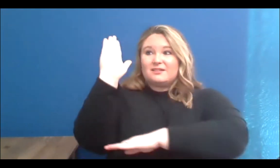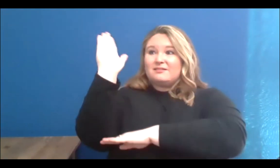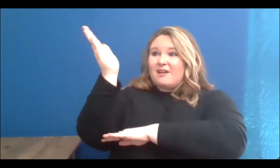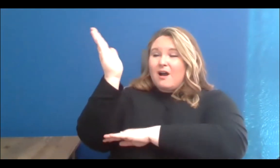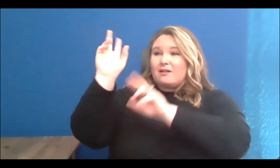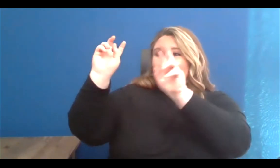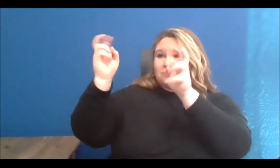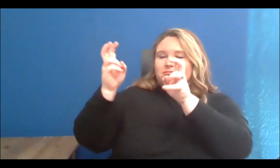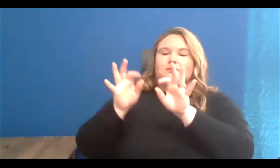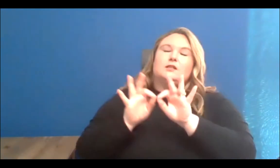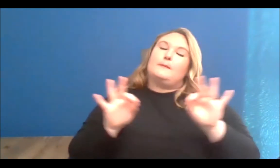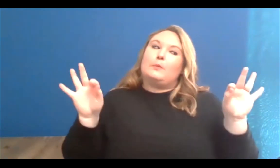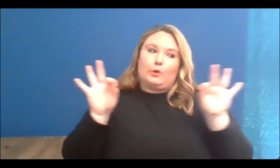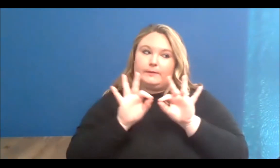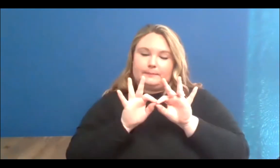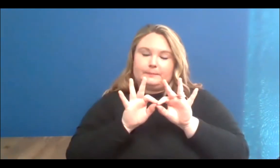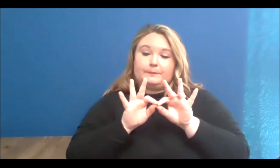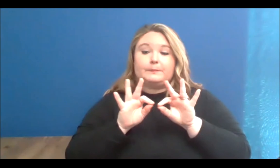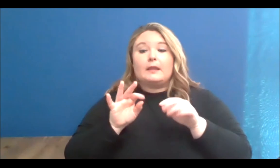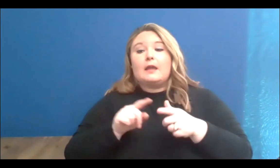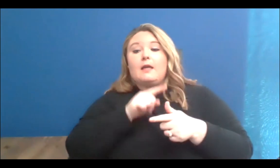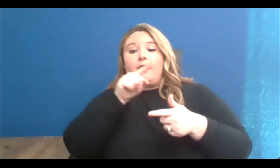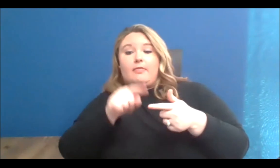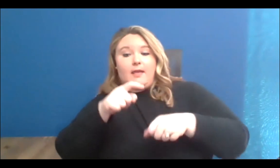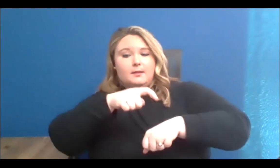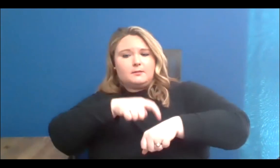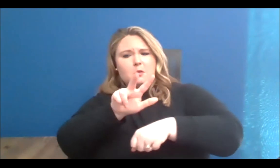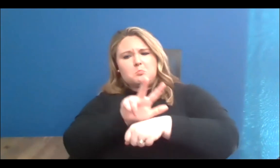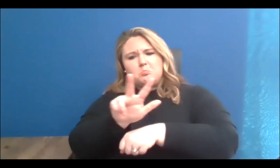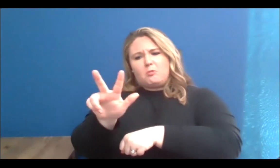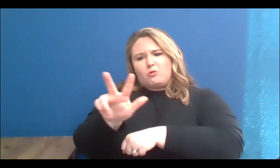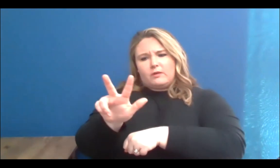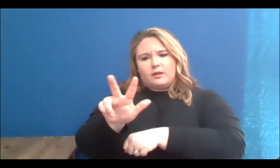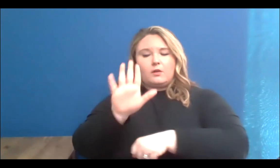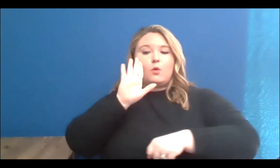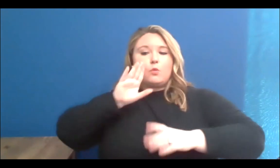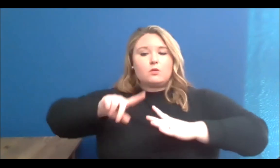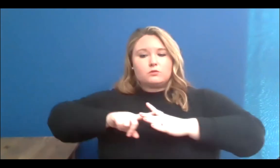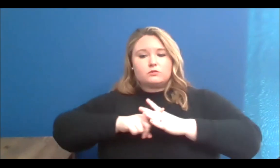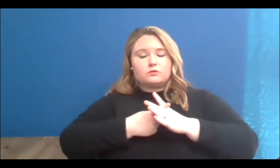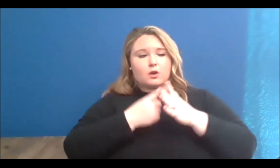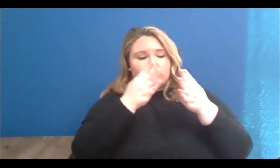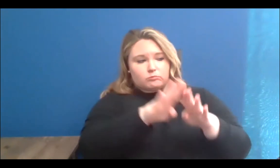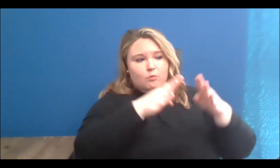At about 3pm, we will take questions and the panel will answer them